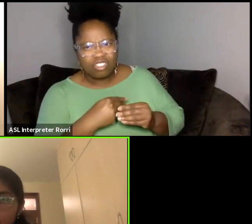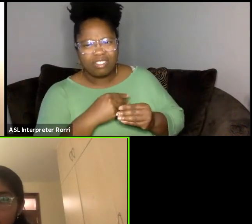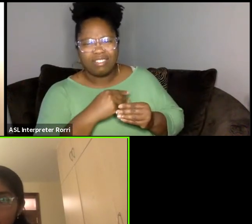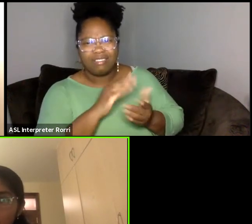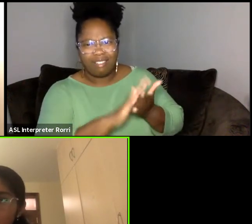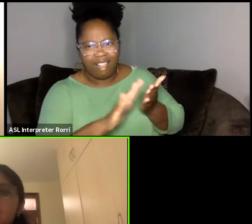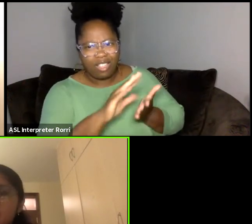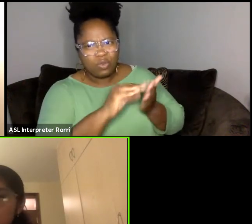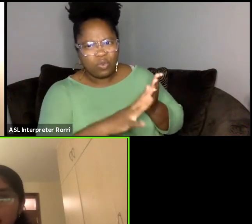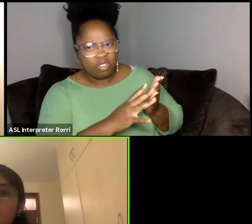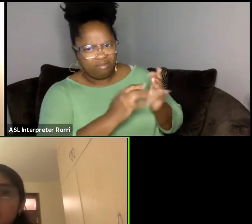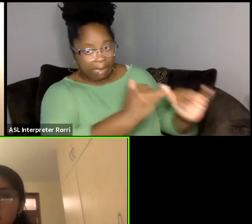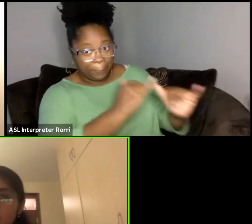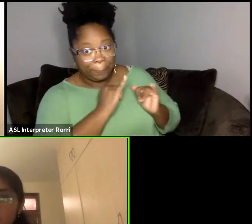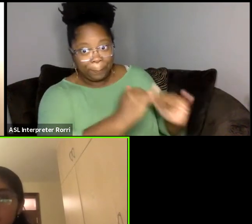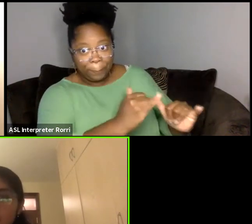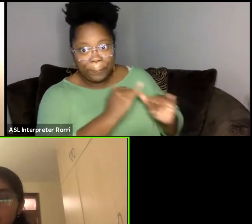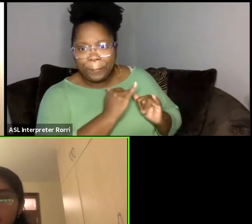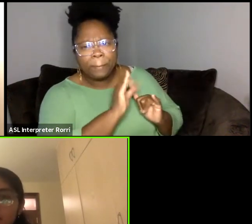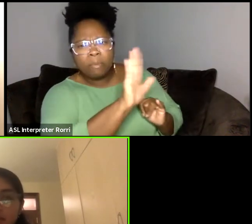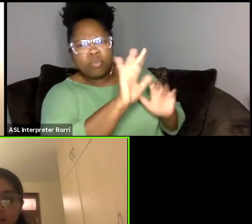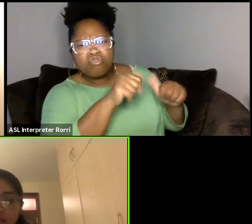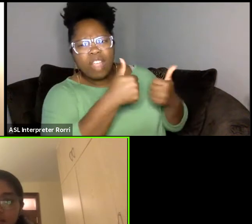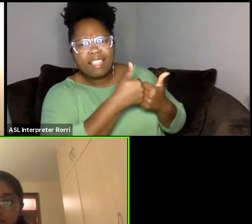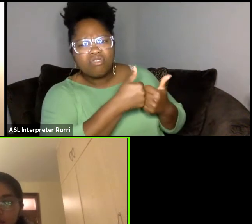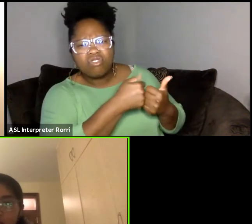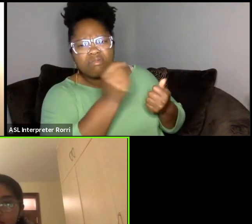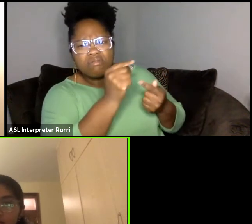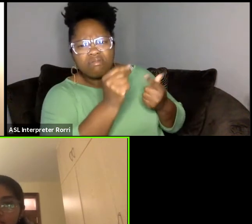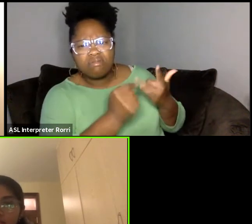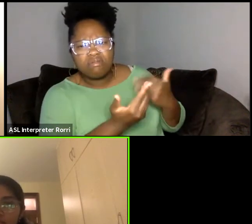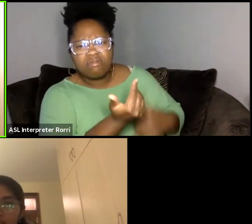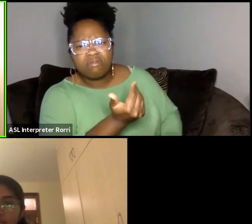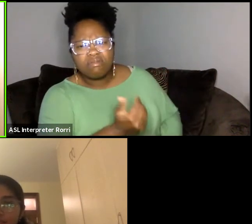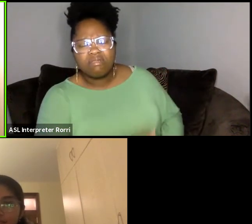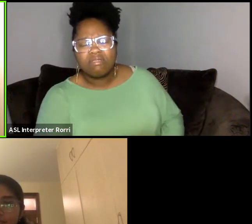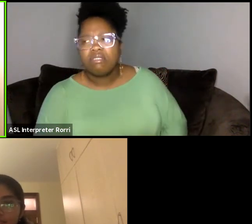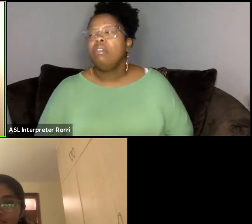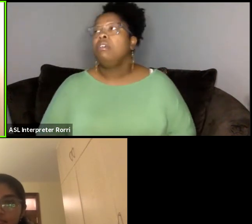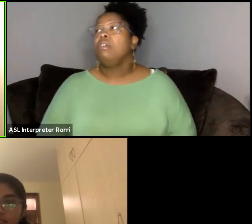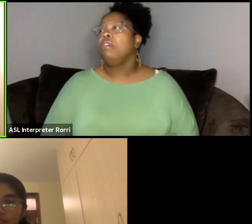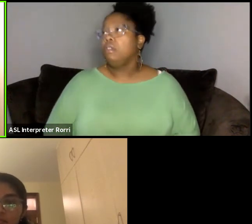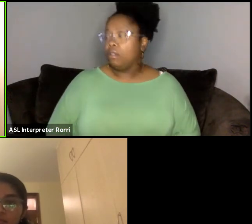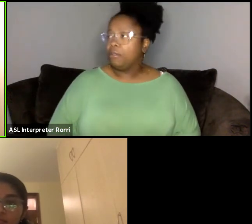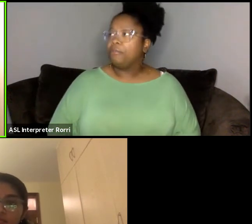what were some of these challenges that you're speaking about? Yeah, well, part of it is, you know,